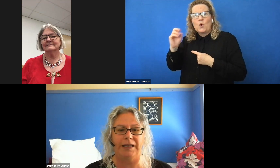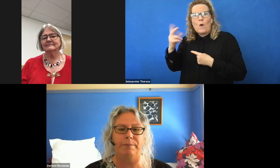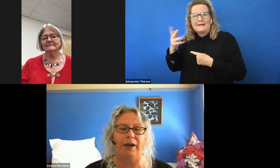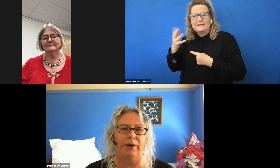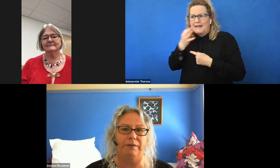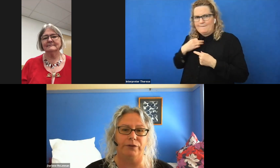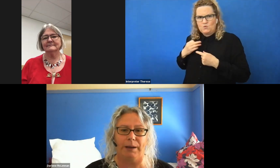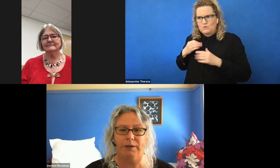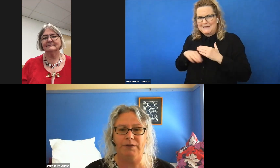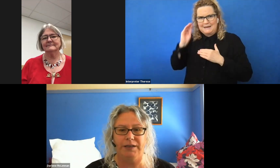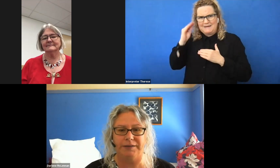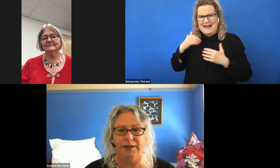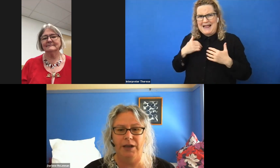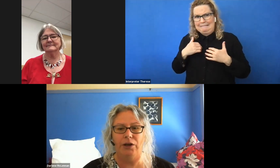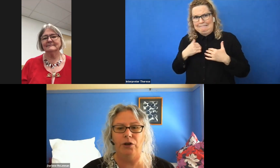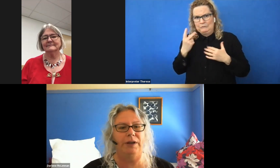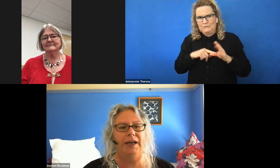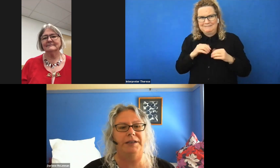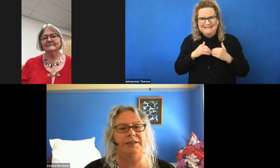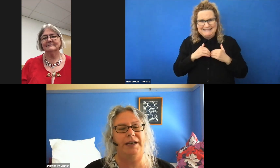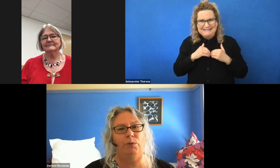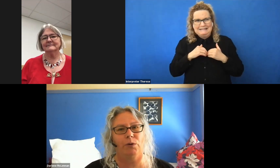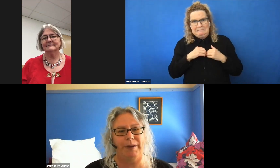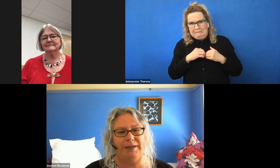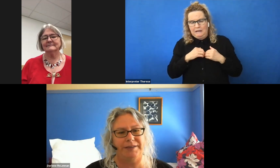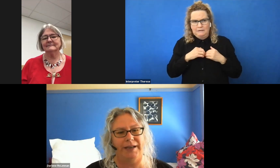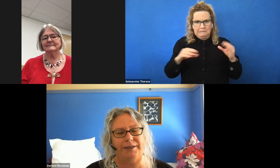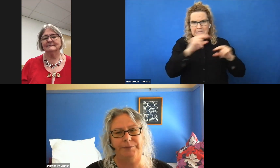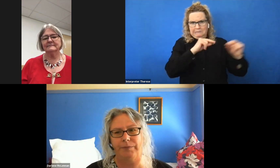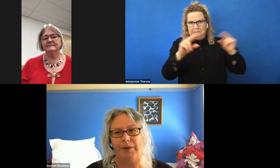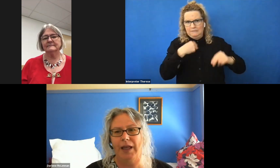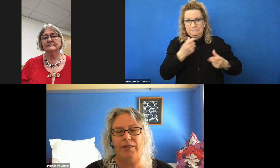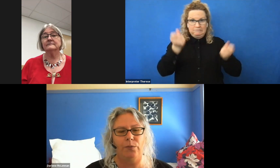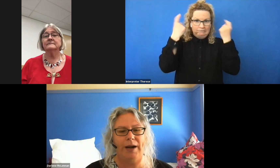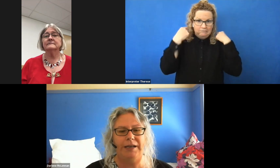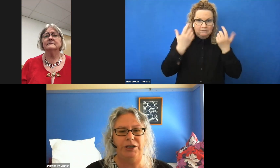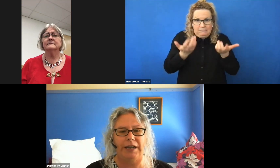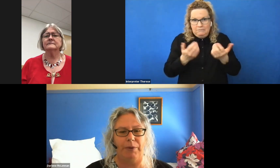in the background for a couple of years not really understanding what was being said. Then at one AGM